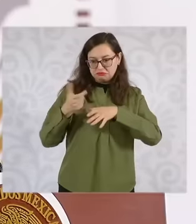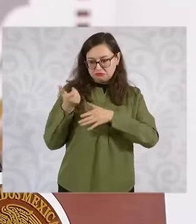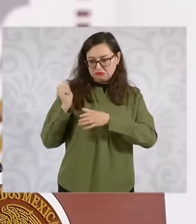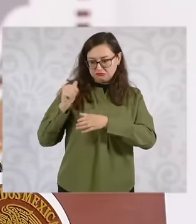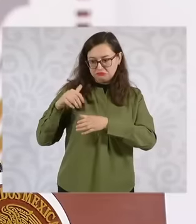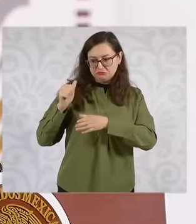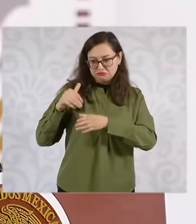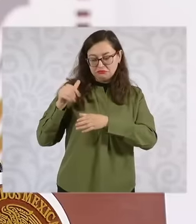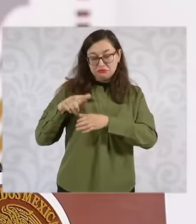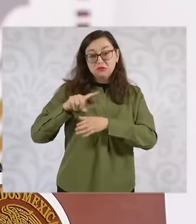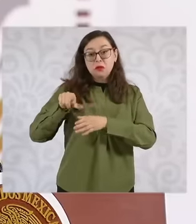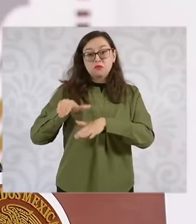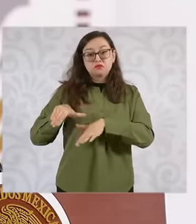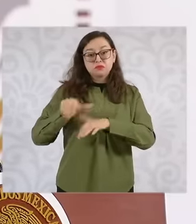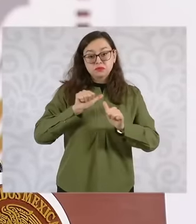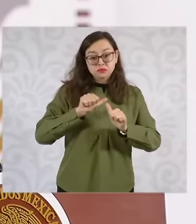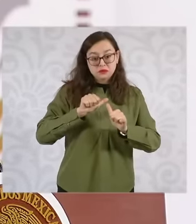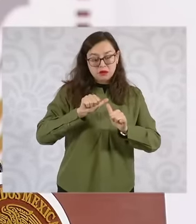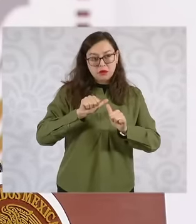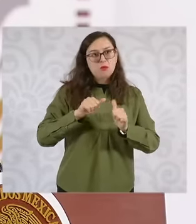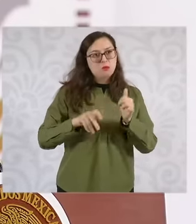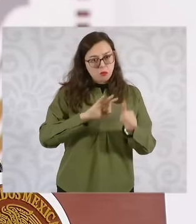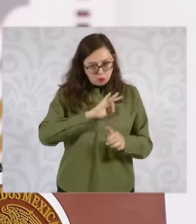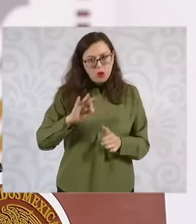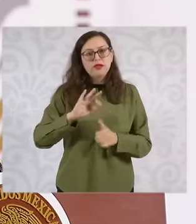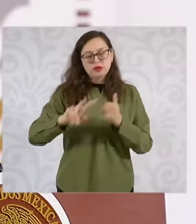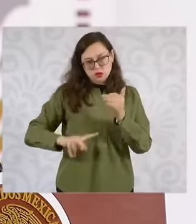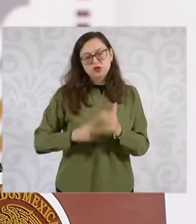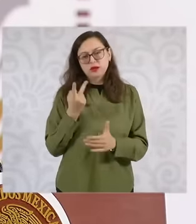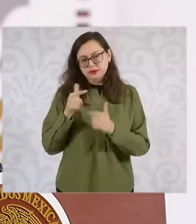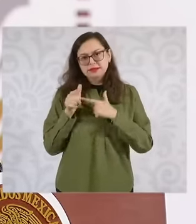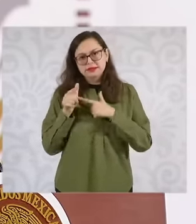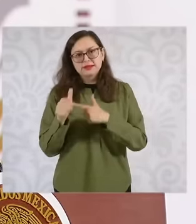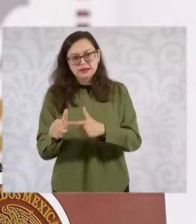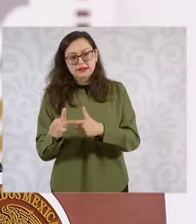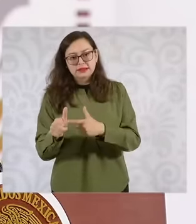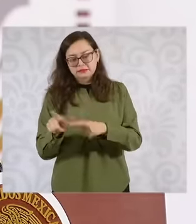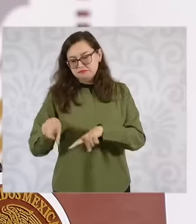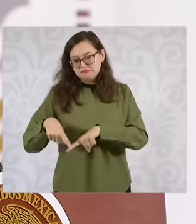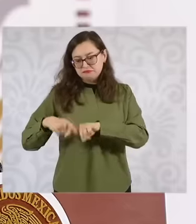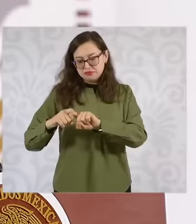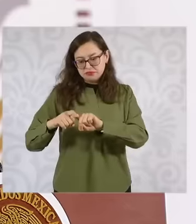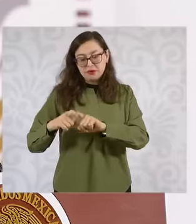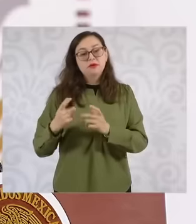the case of migrants, for example, some of them They have are not active at this moment